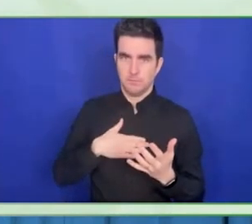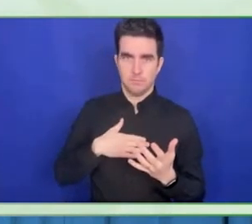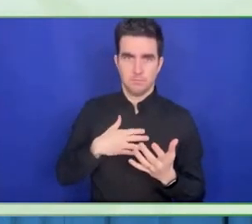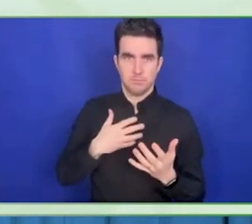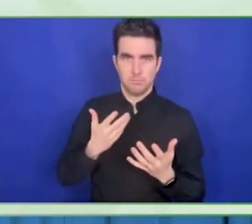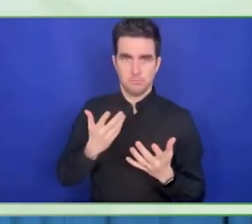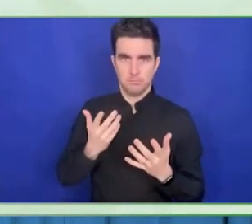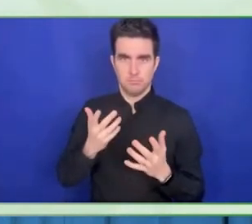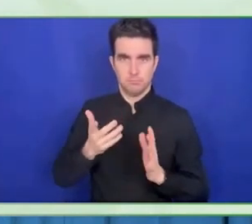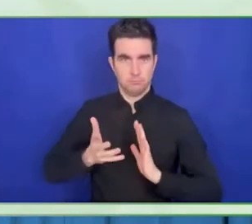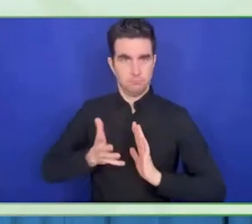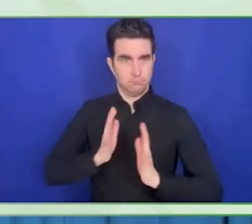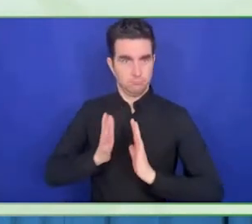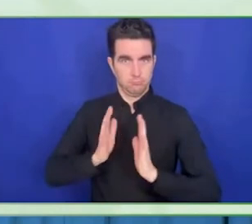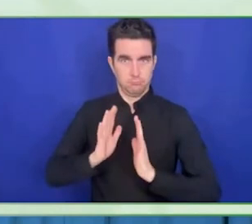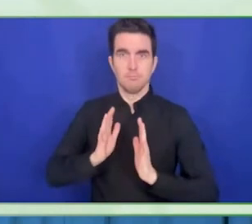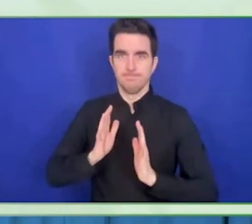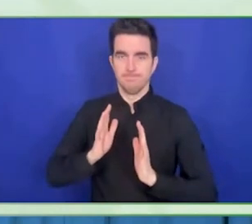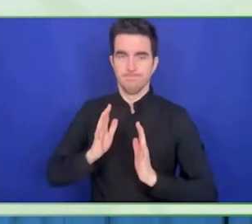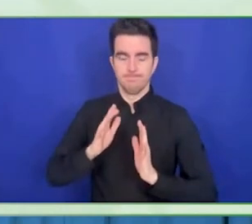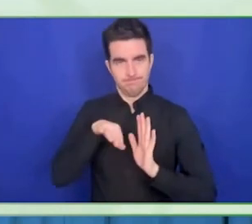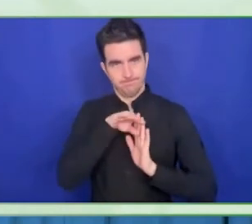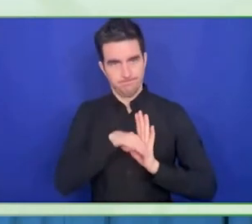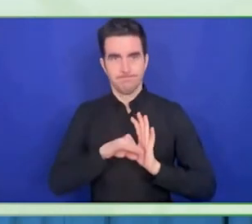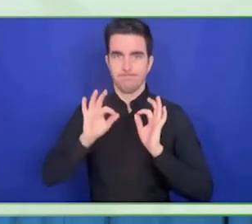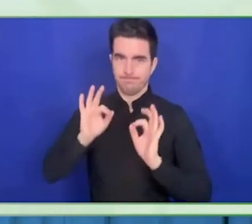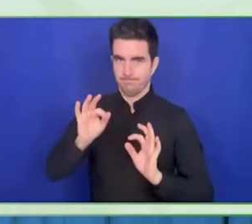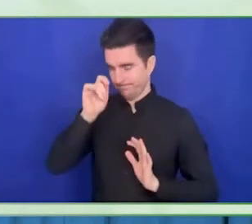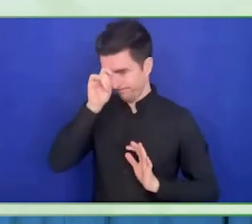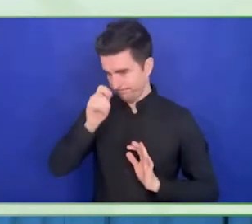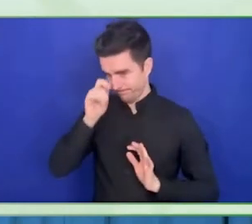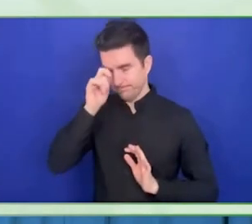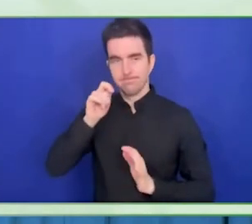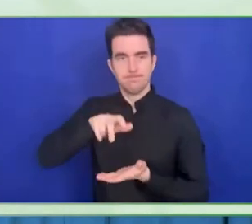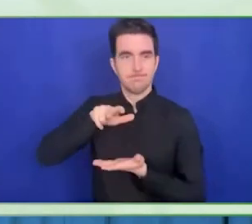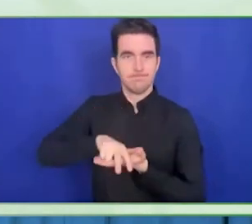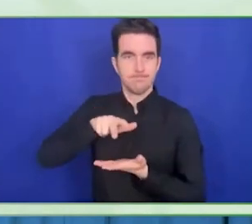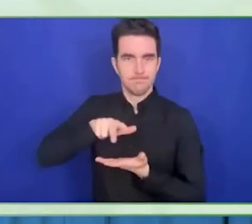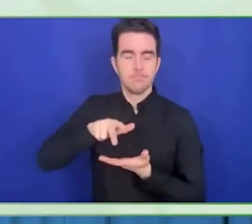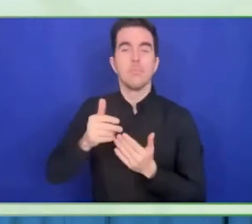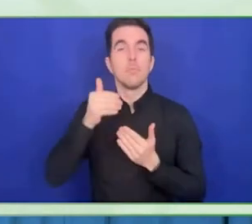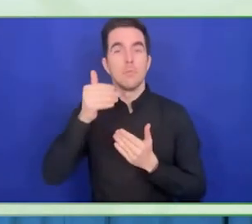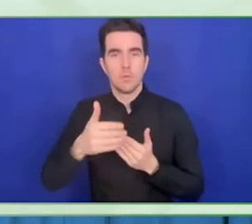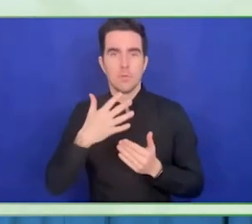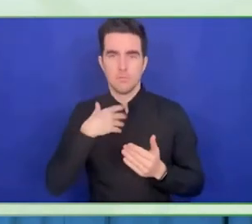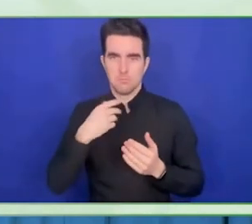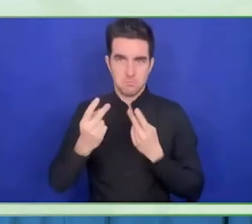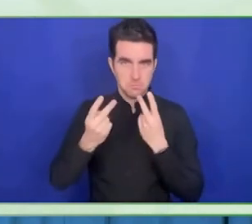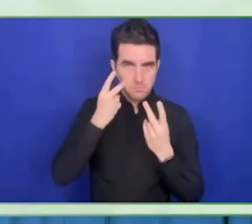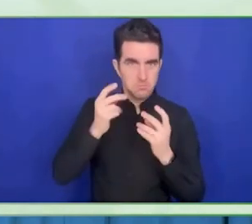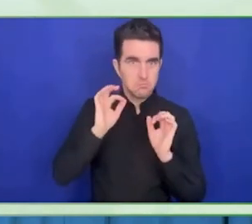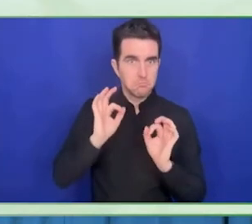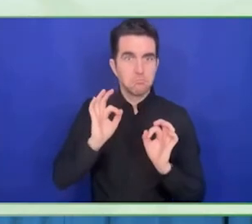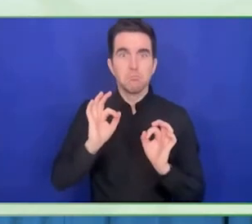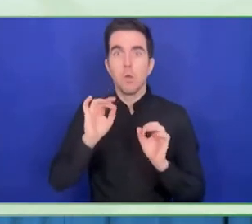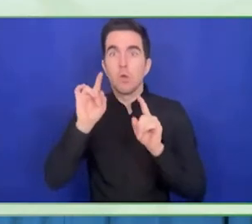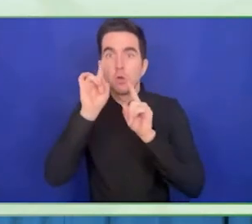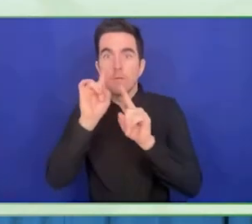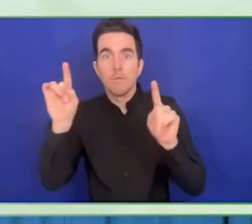The third one is disability inclusion in business. Although we have been investing heavily in education for the past